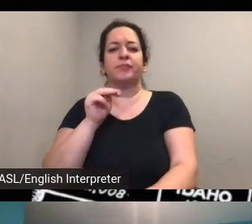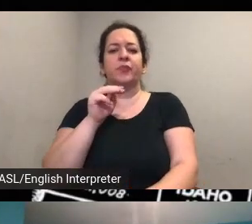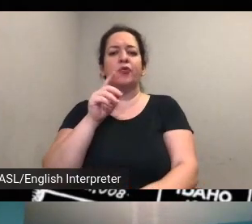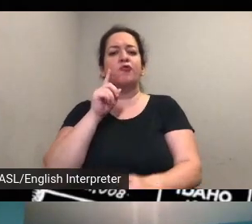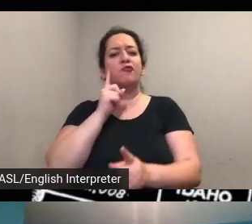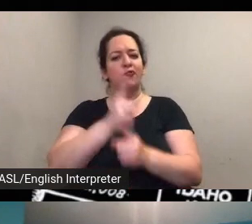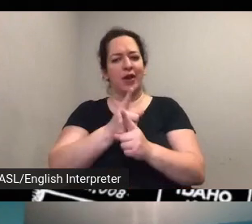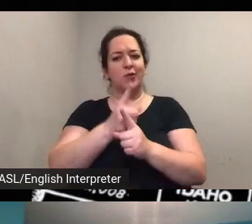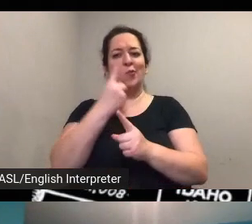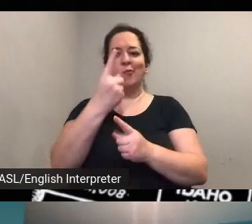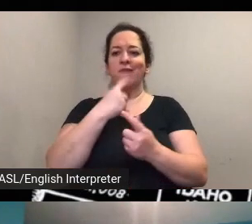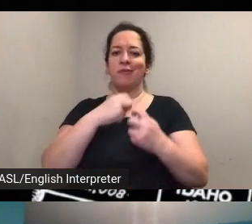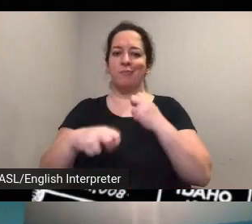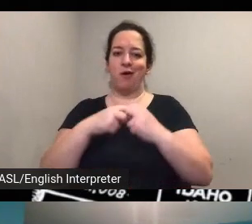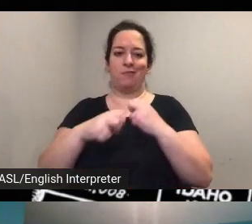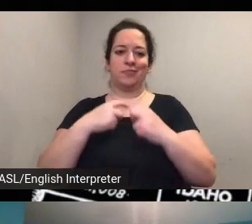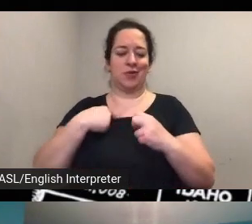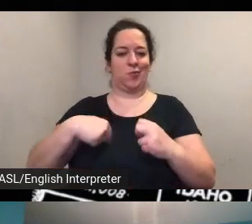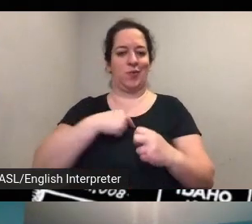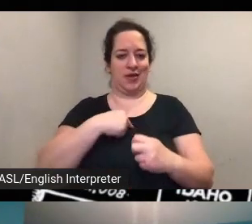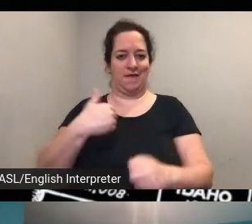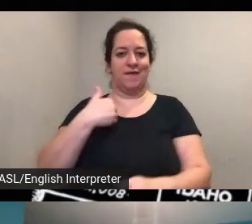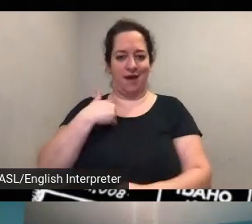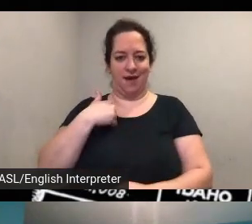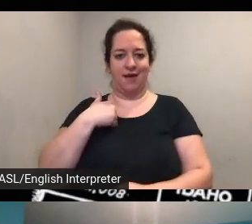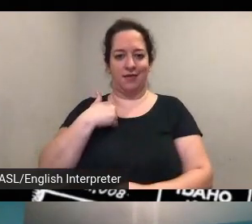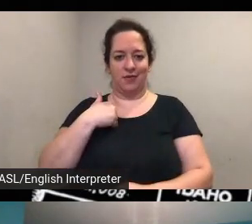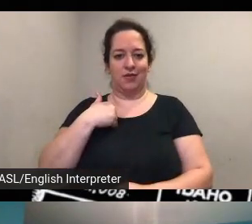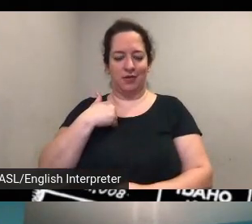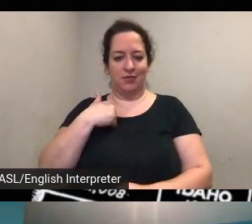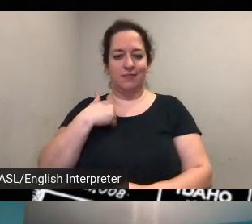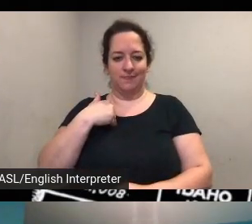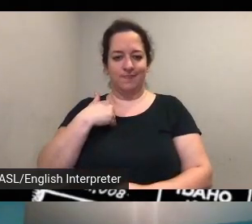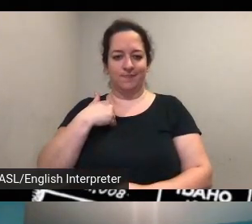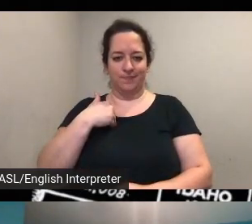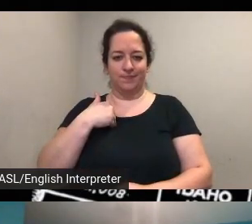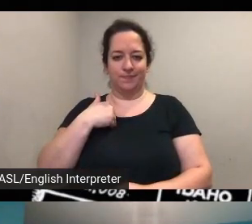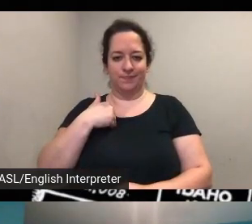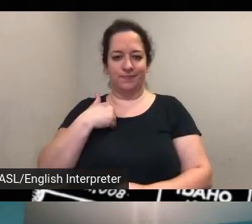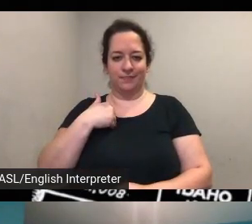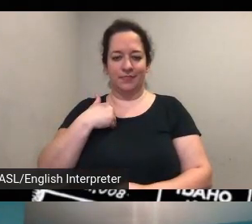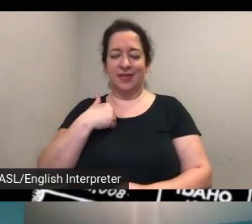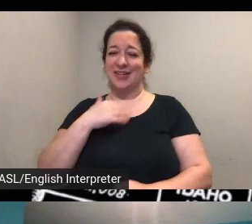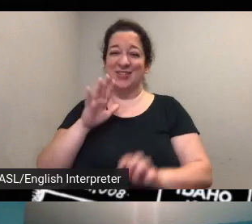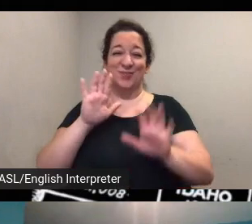that um that we faced somehow it is so wonderful to have so